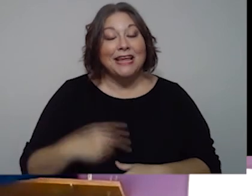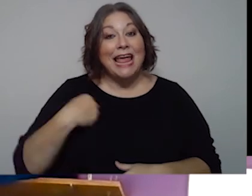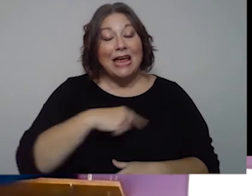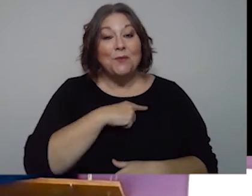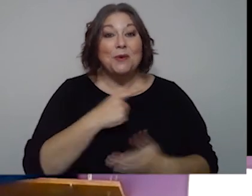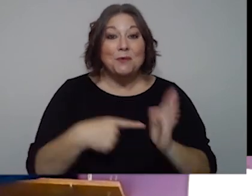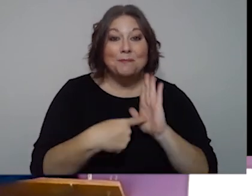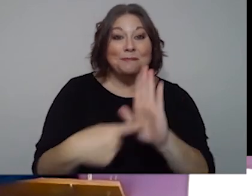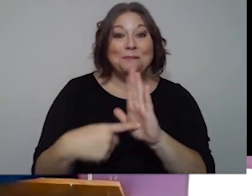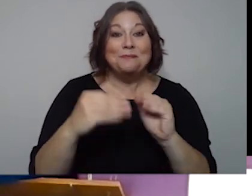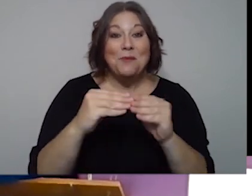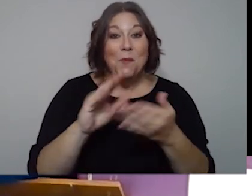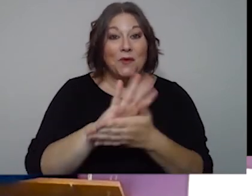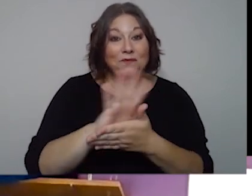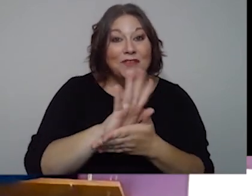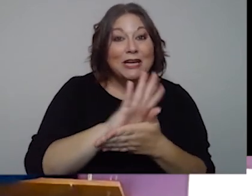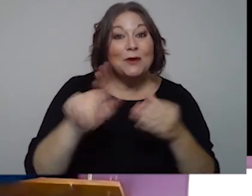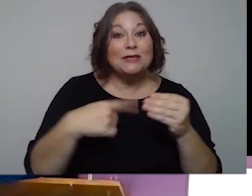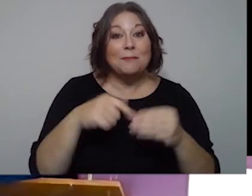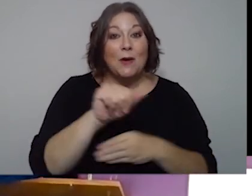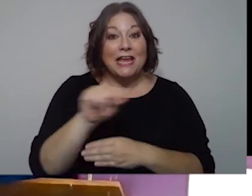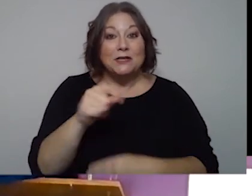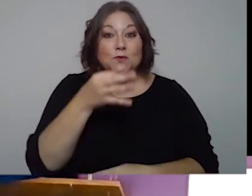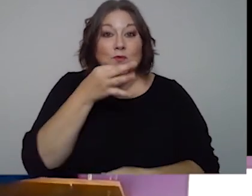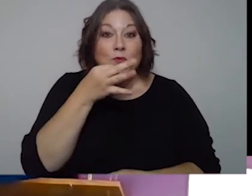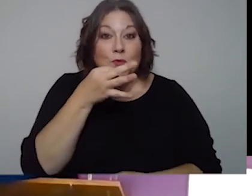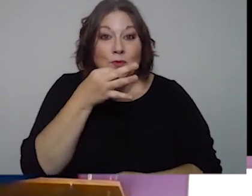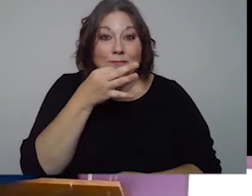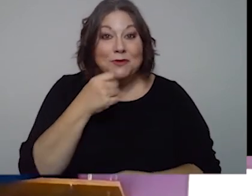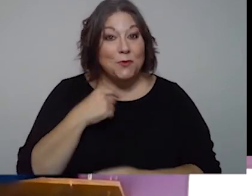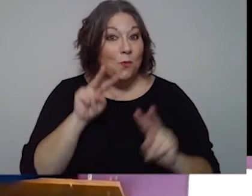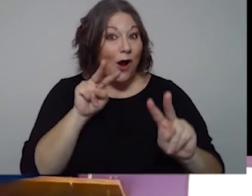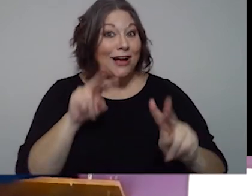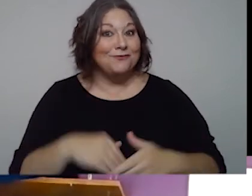And we'll be sharing more videos about AT soon, so stay tuned.